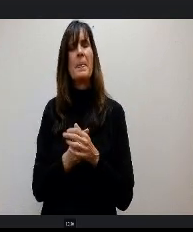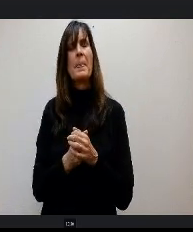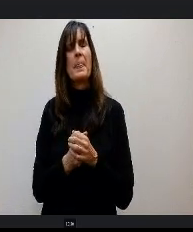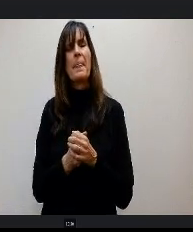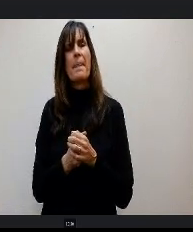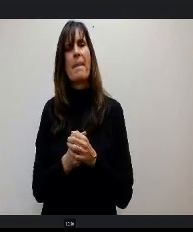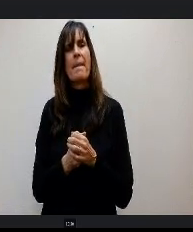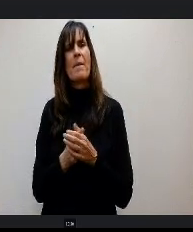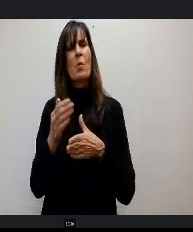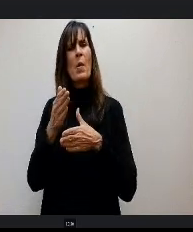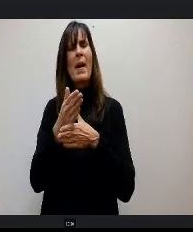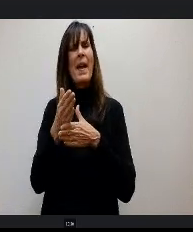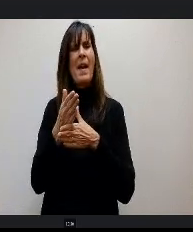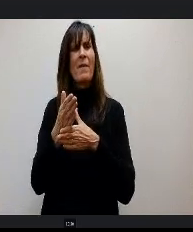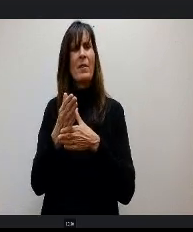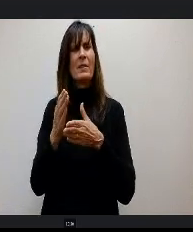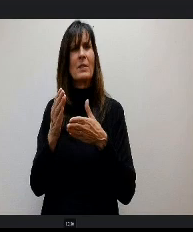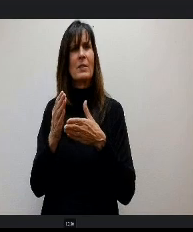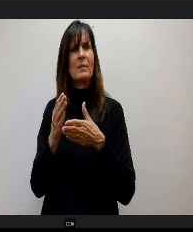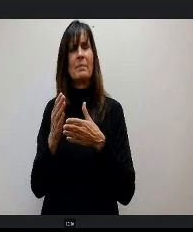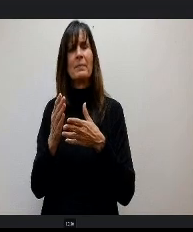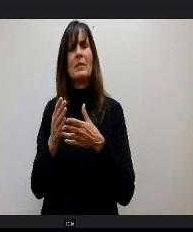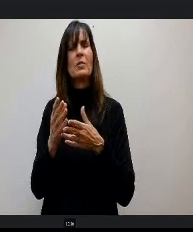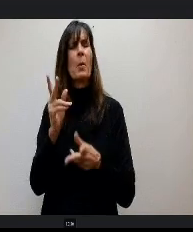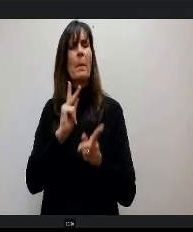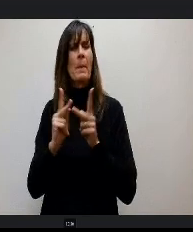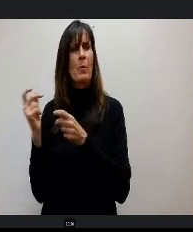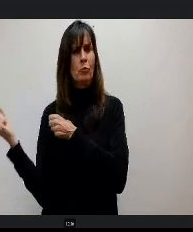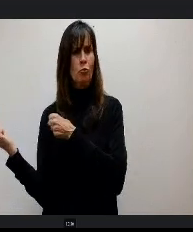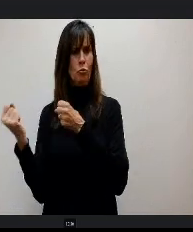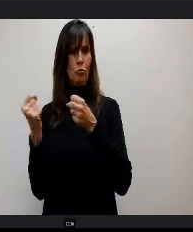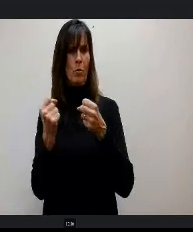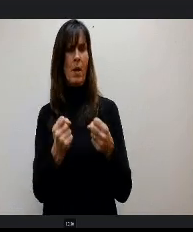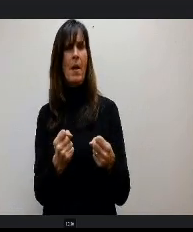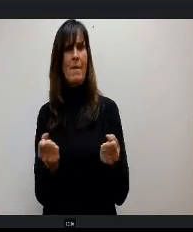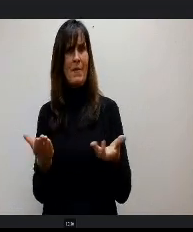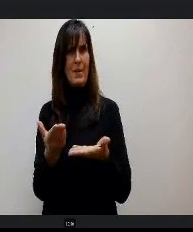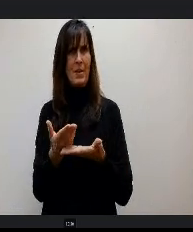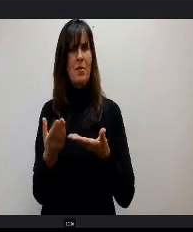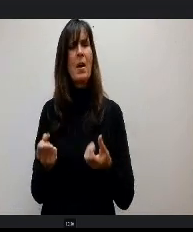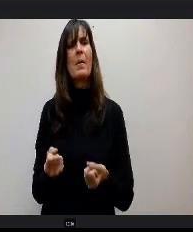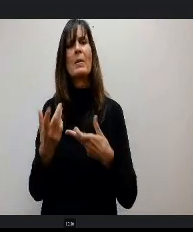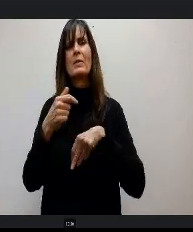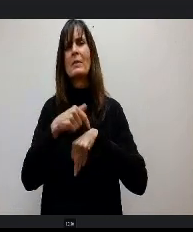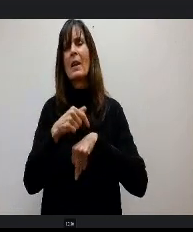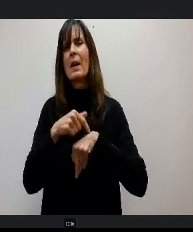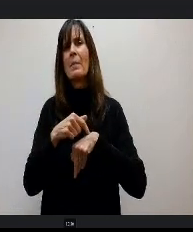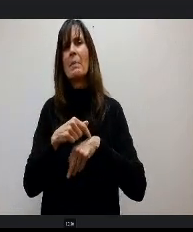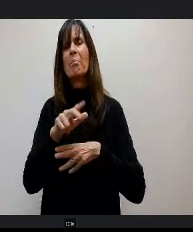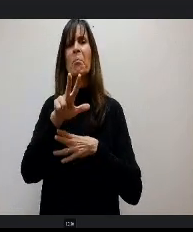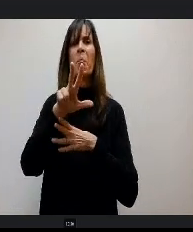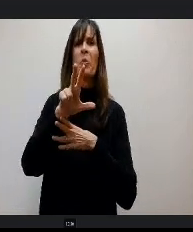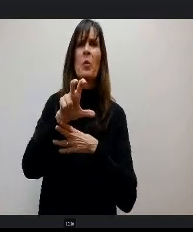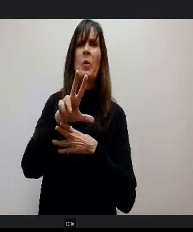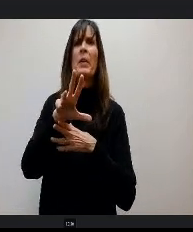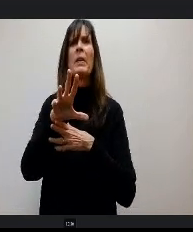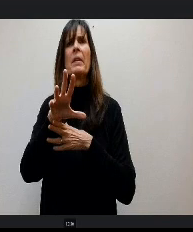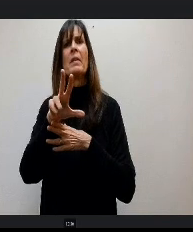be an average range that somebody might commute for some of positions. So looking to about a 30 to 50 mile range